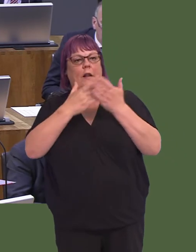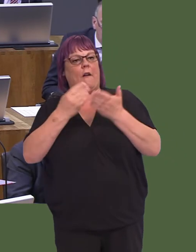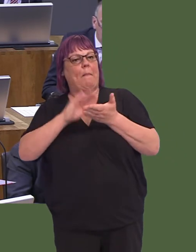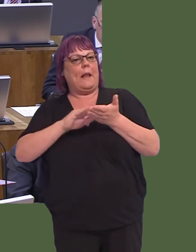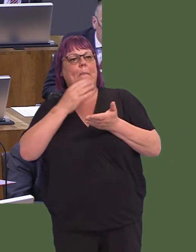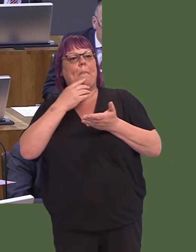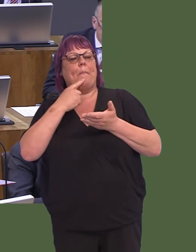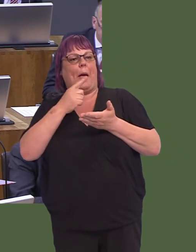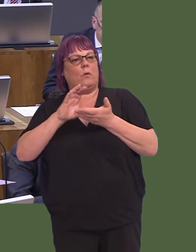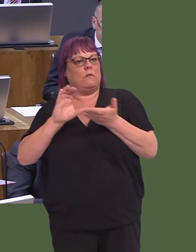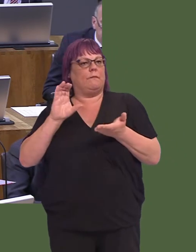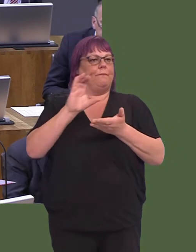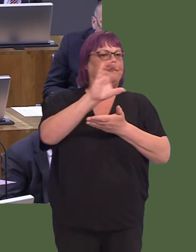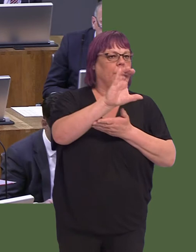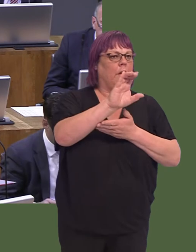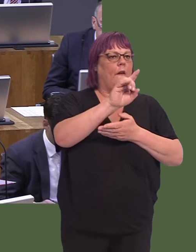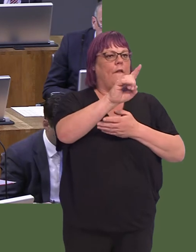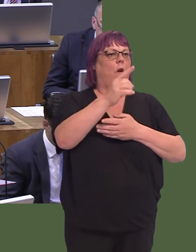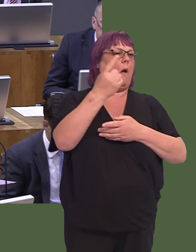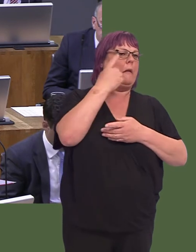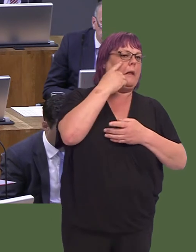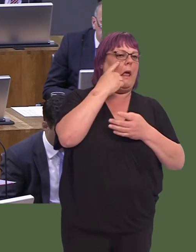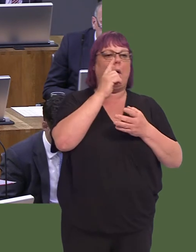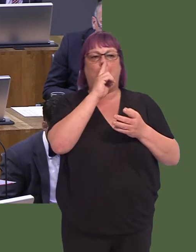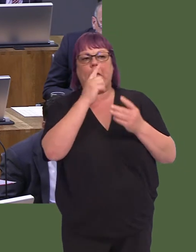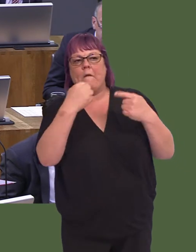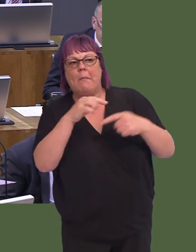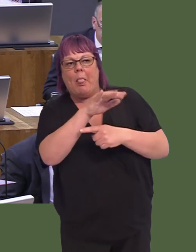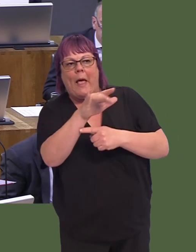£0.5 million under the ports development fund towards undertaking a feasibility study.